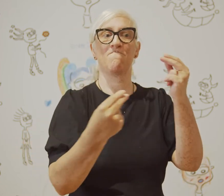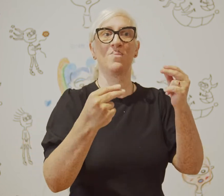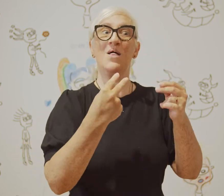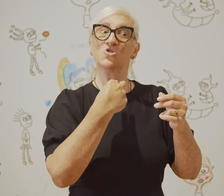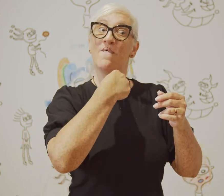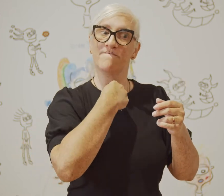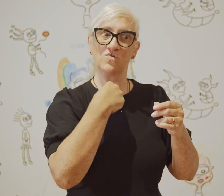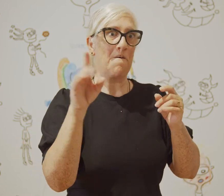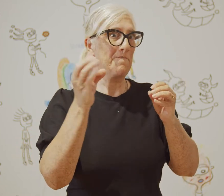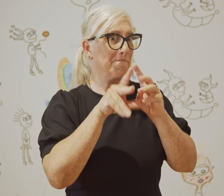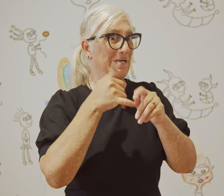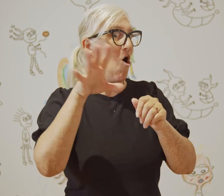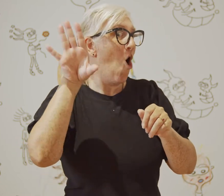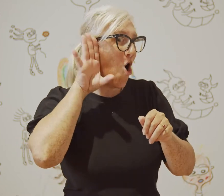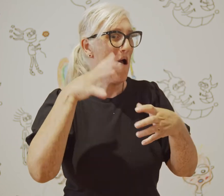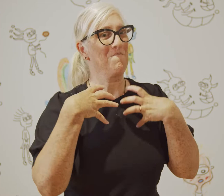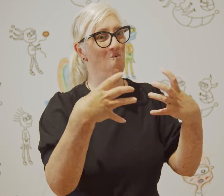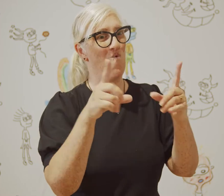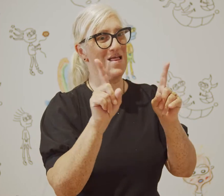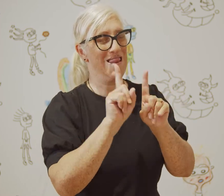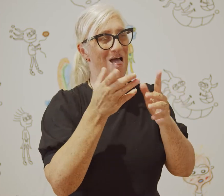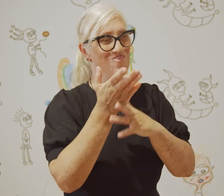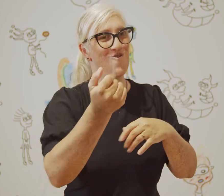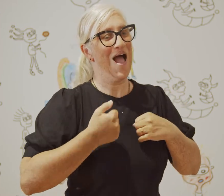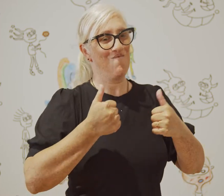and it allows Deaf voice to be heard through our work.